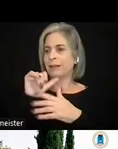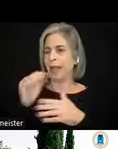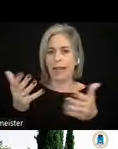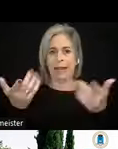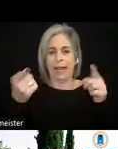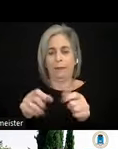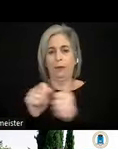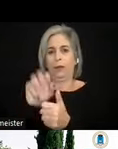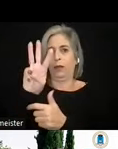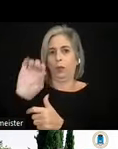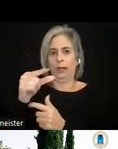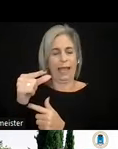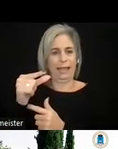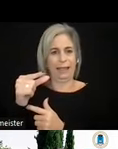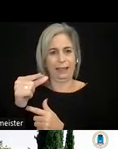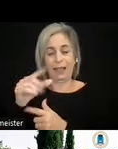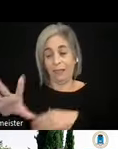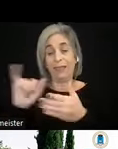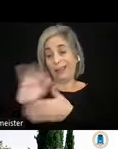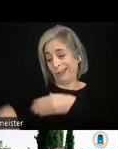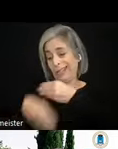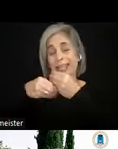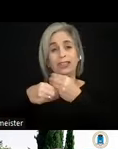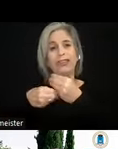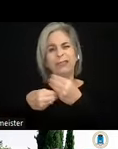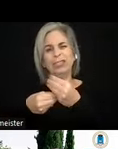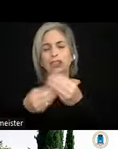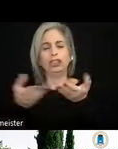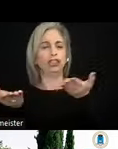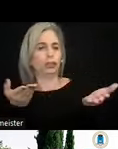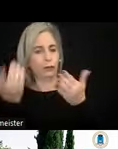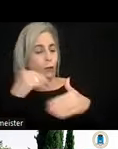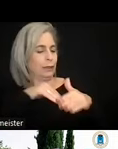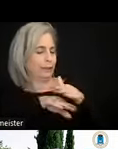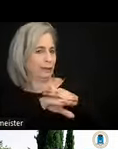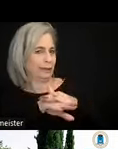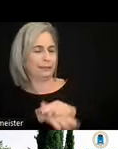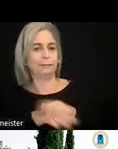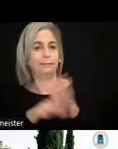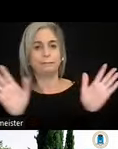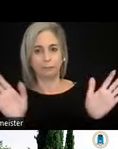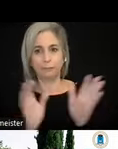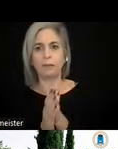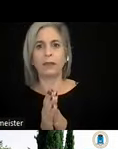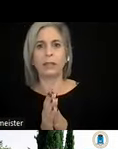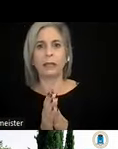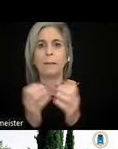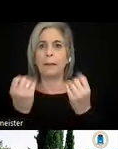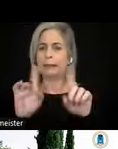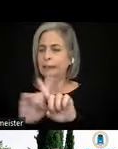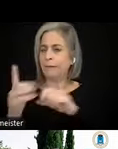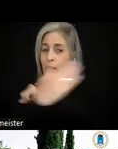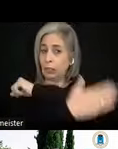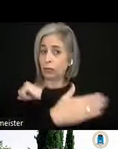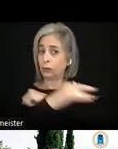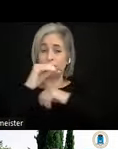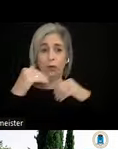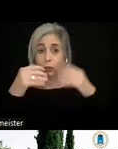which is an additional accessibility service quite relevant in countries that do not translate the